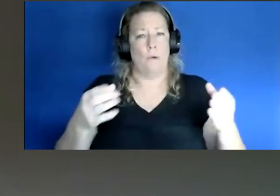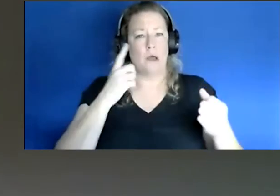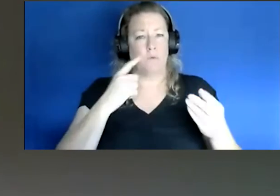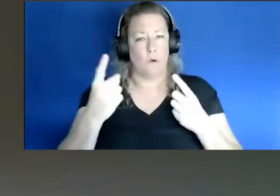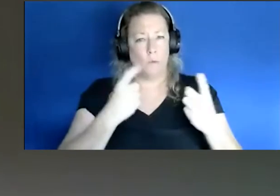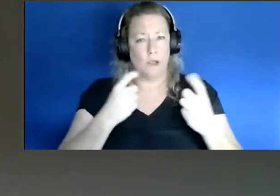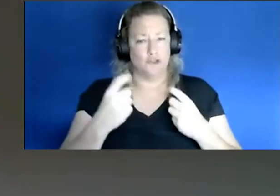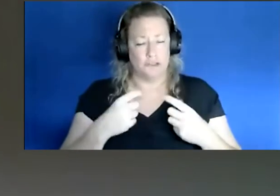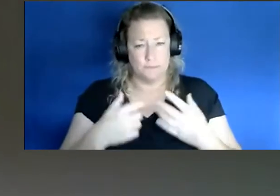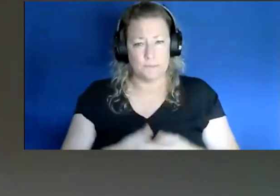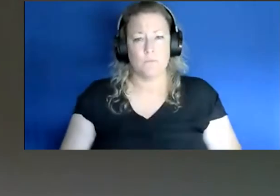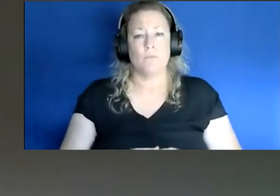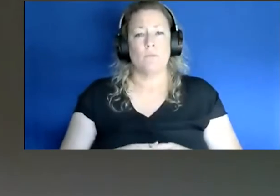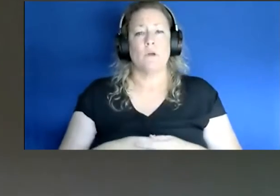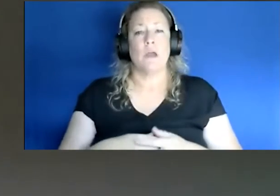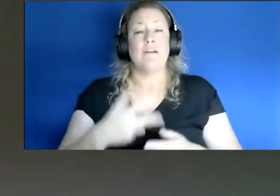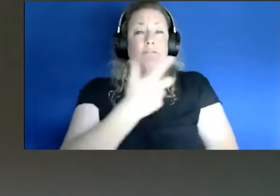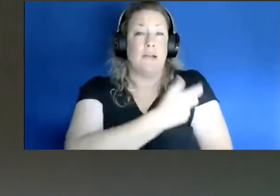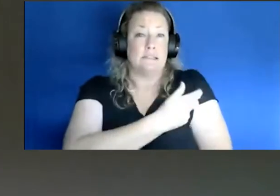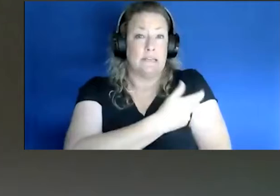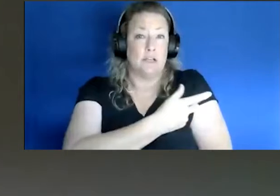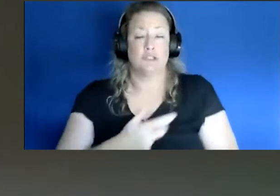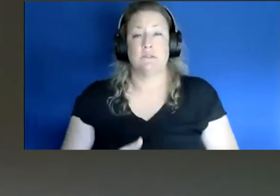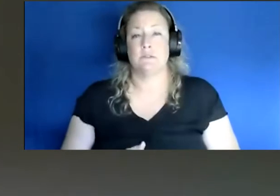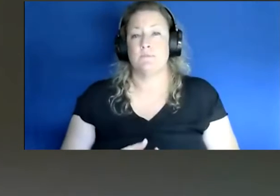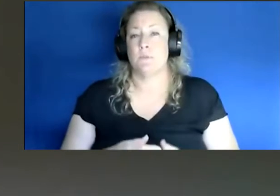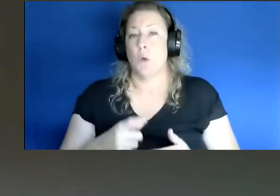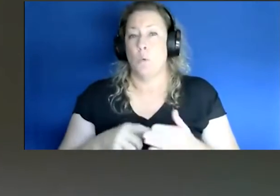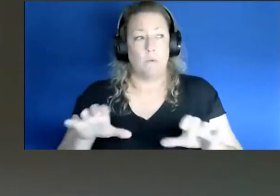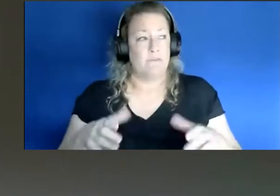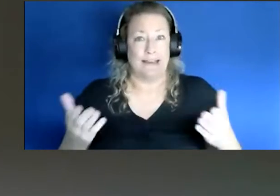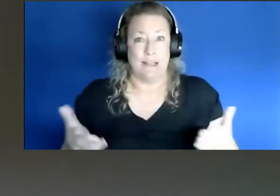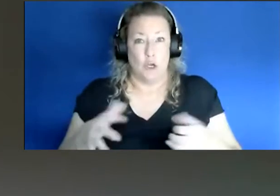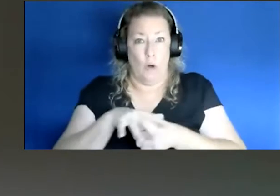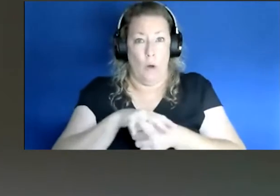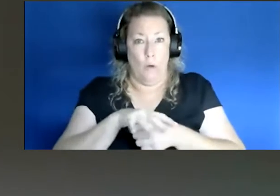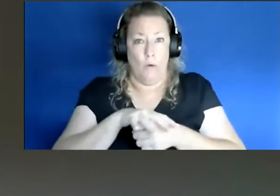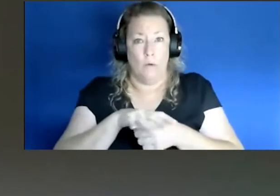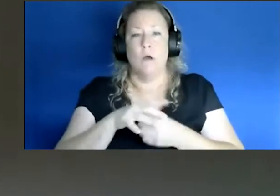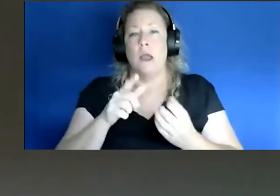are vaccinations, kind of what we've done here in our area and what we need to continue to do.